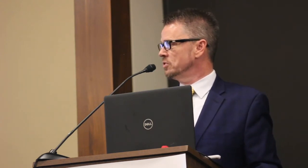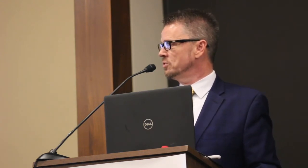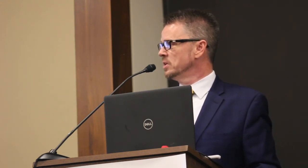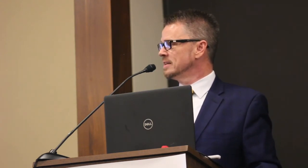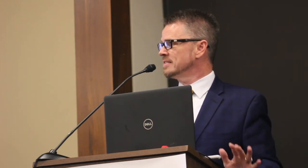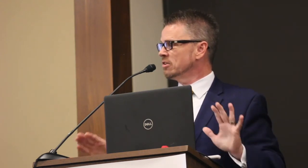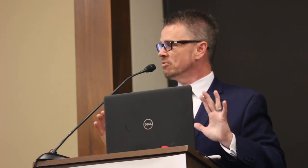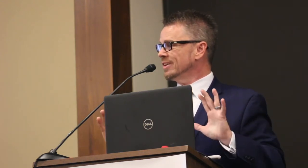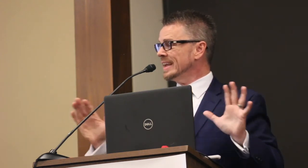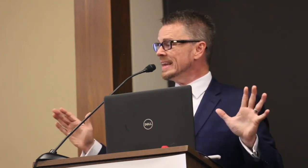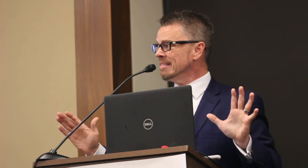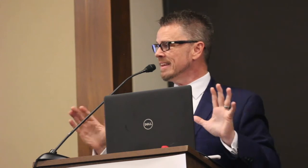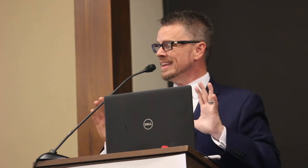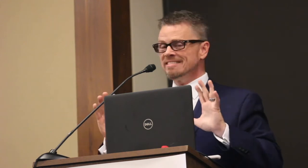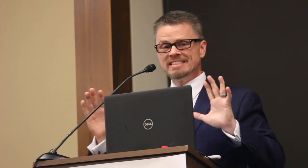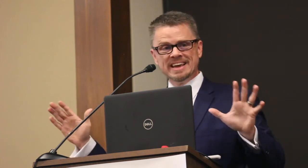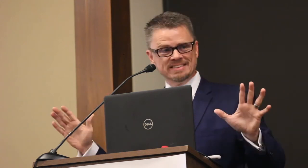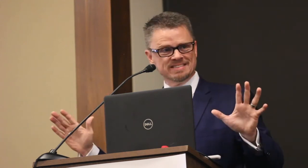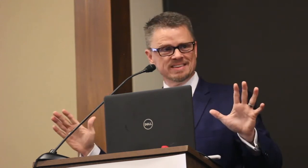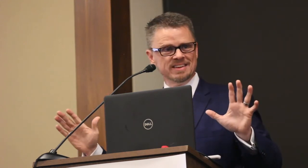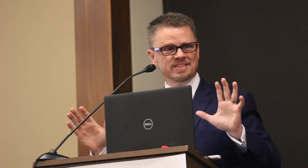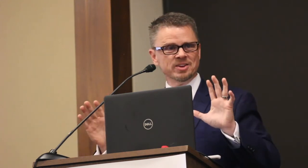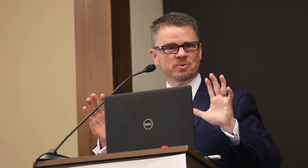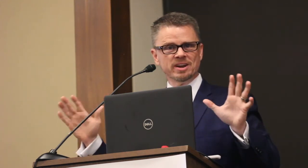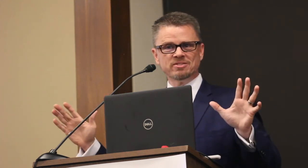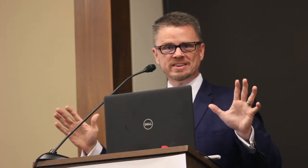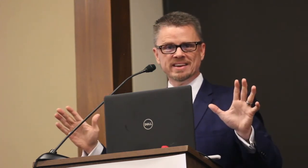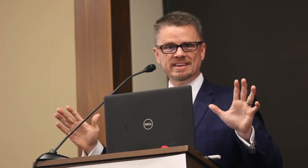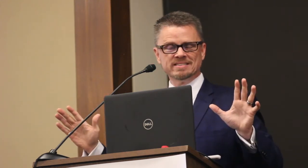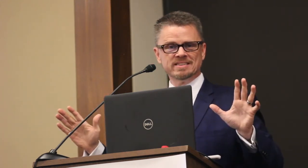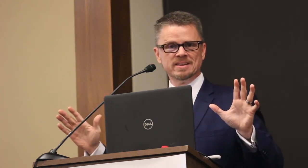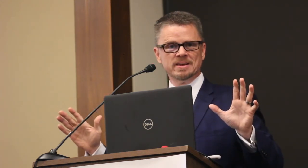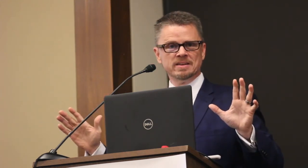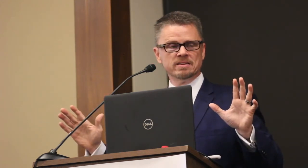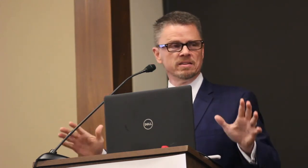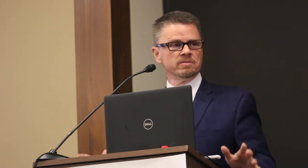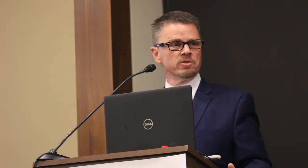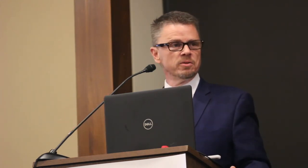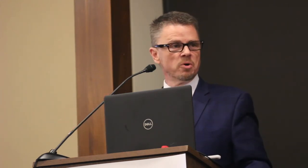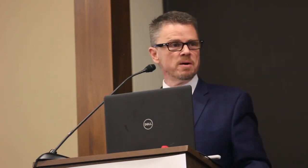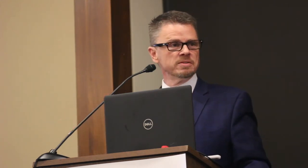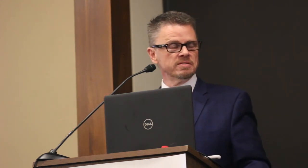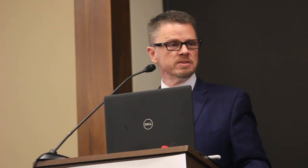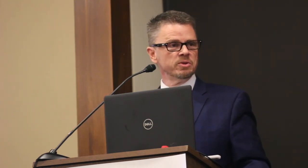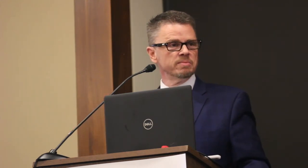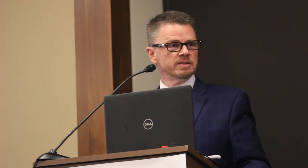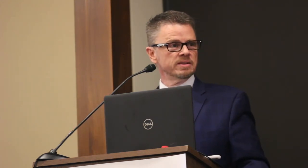to settle for anything less than whatever it takes to deliver on the promises we made